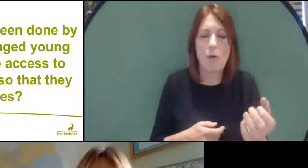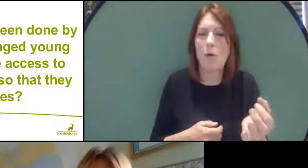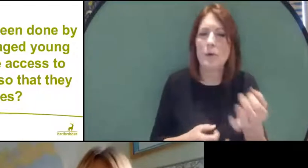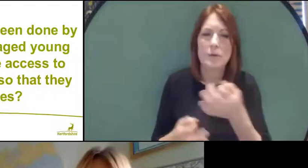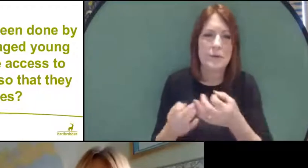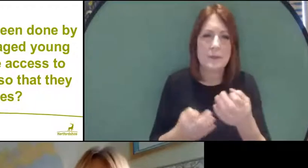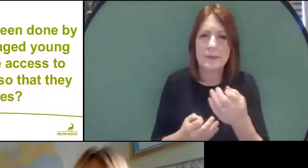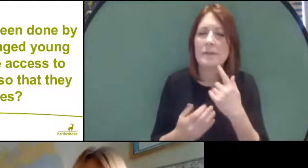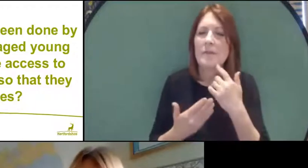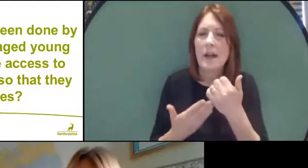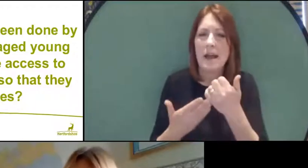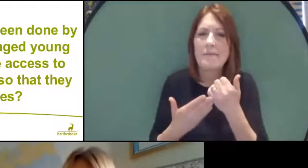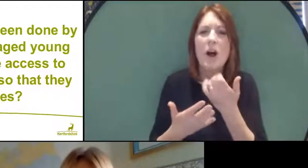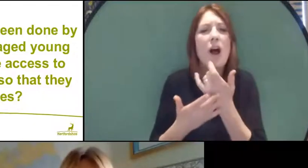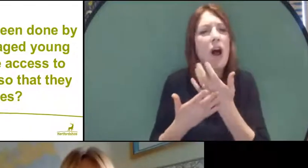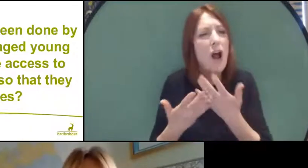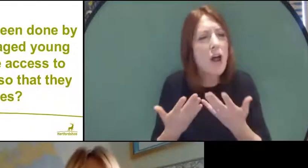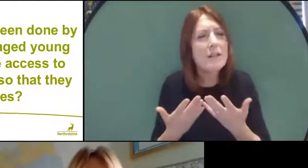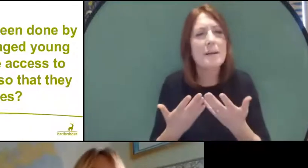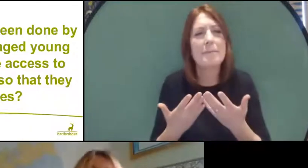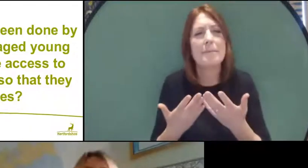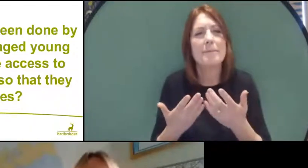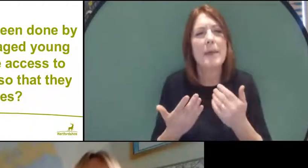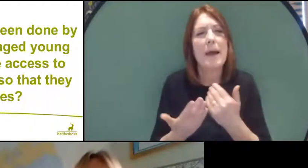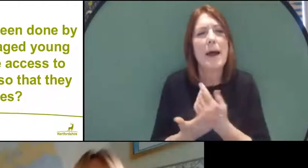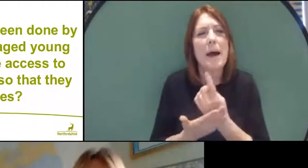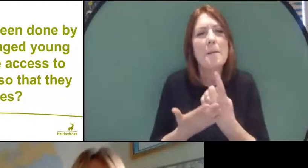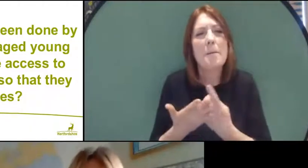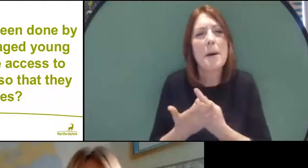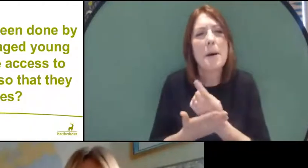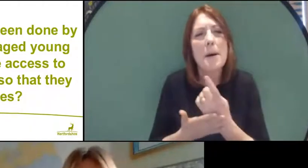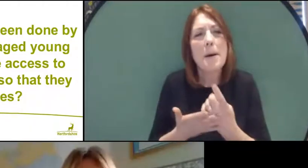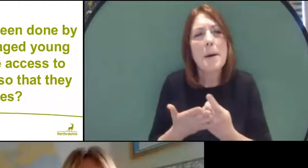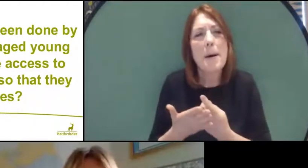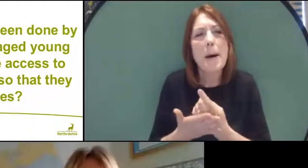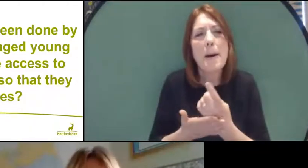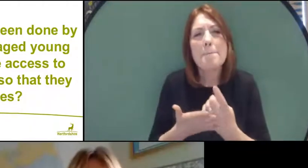A lot of them are on devices and I know there's been a question in the question tab already